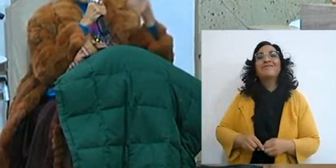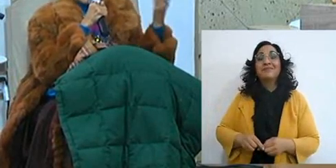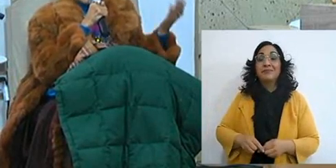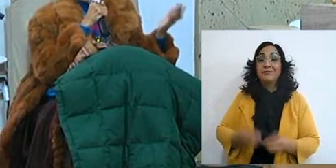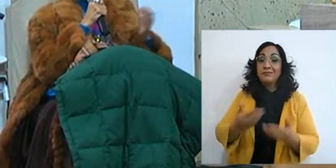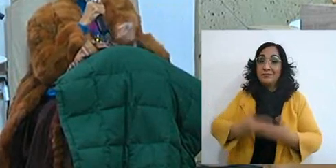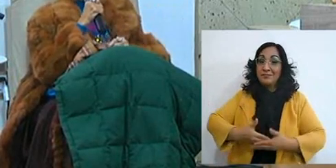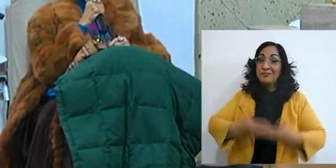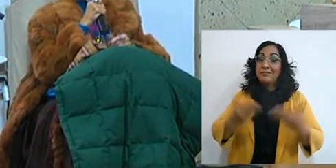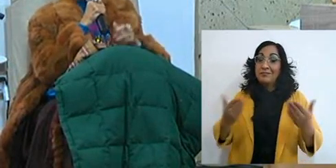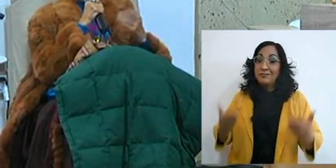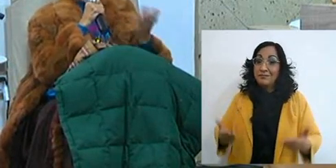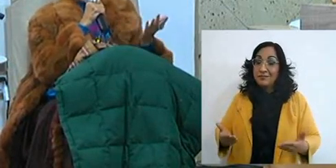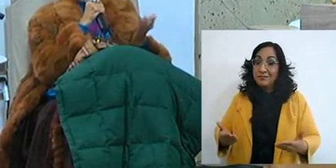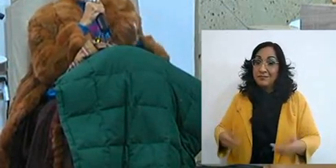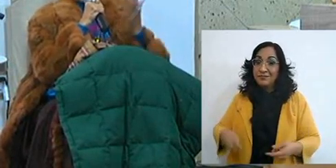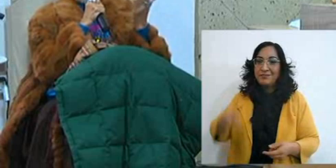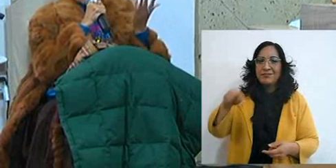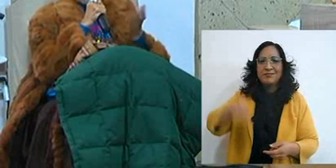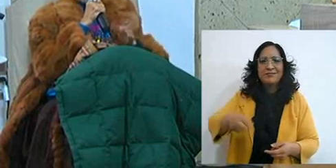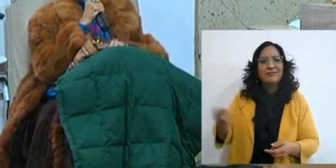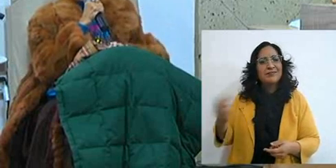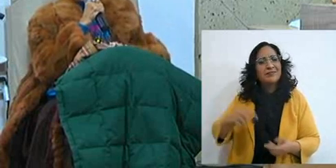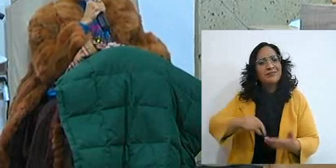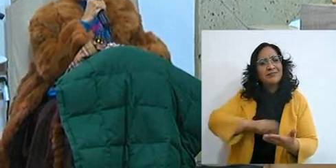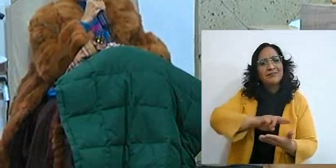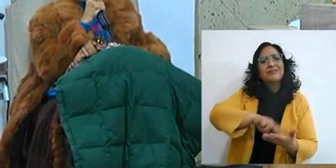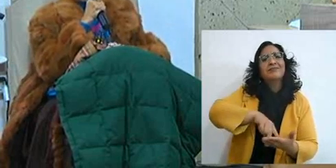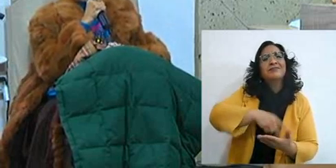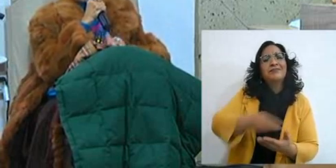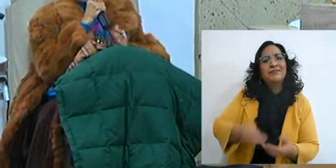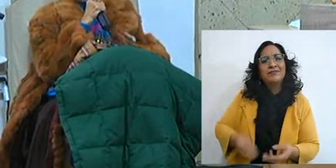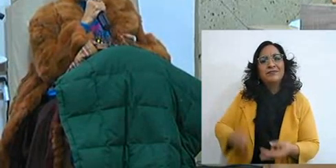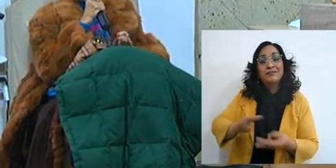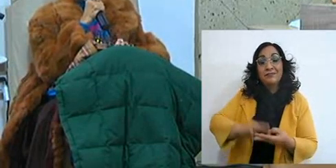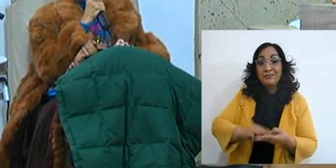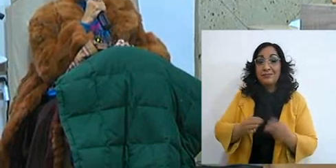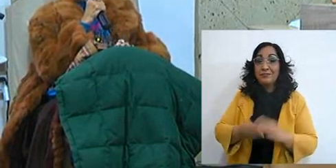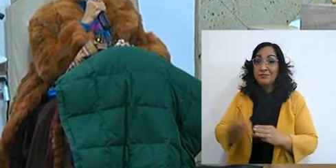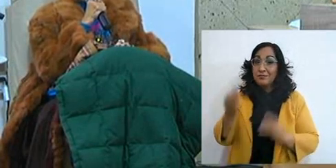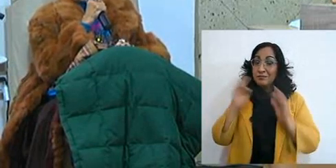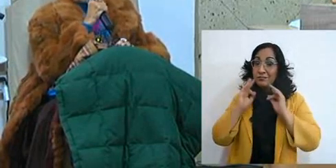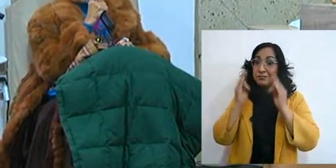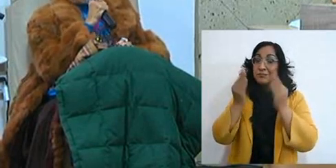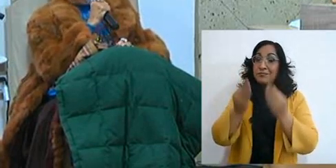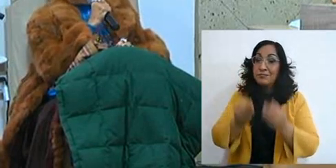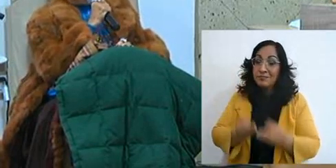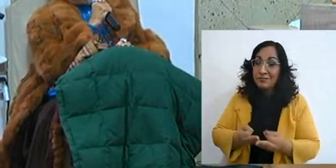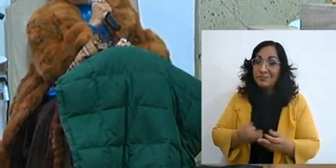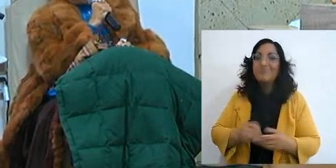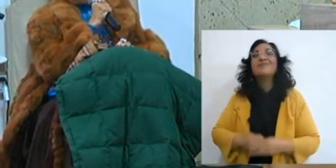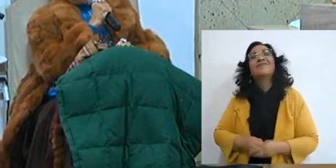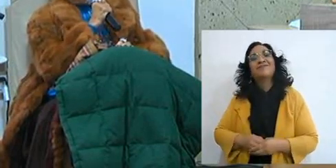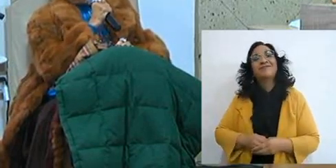now in this new way of ministering the Word, through the line, so go ahead,